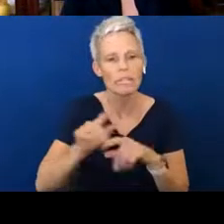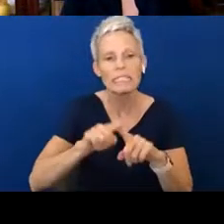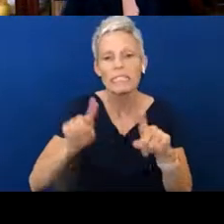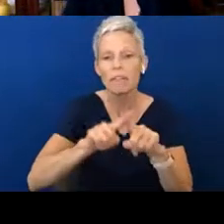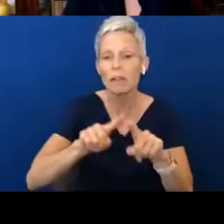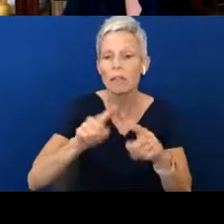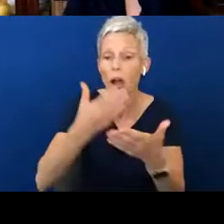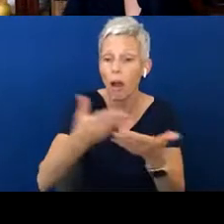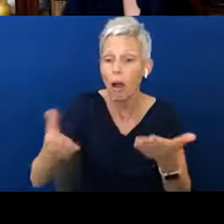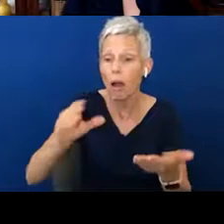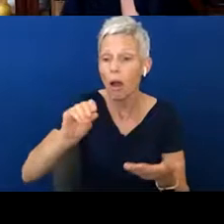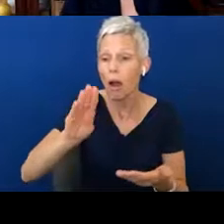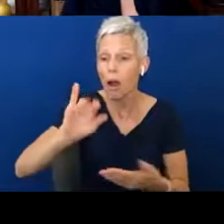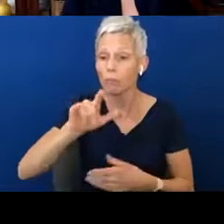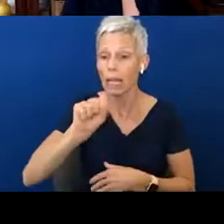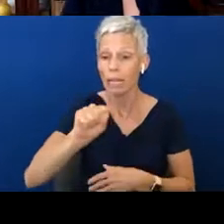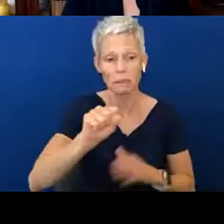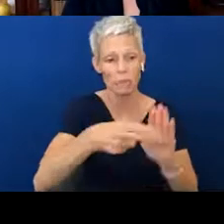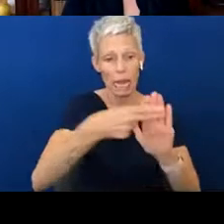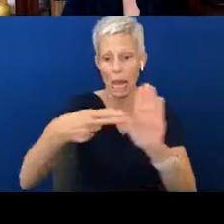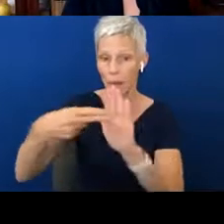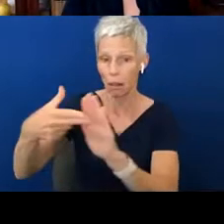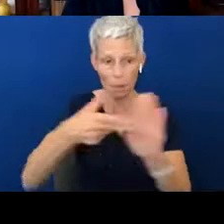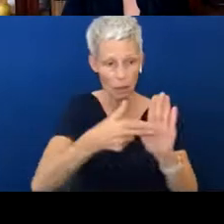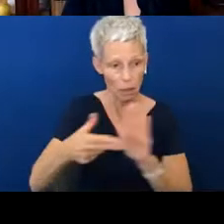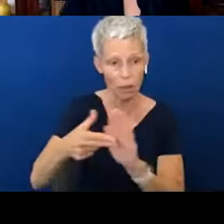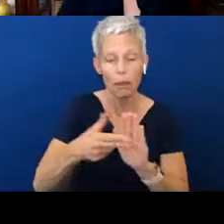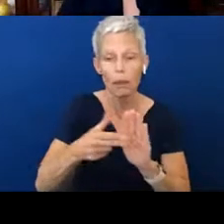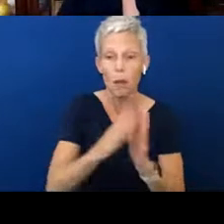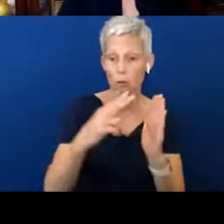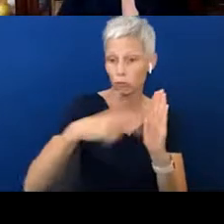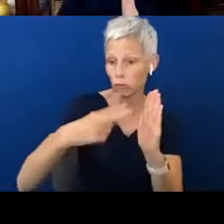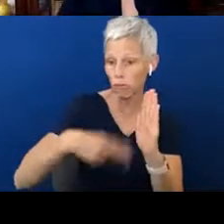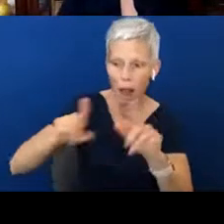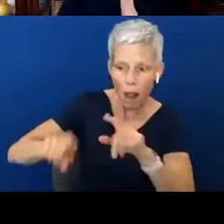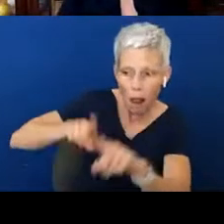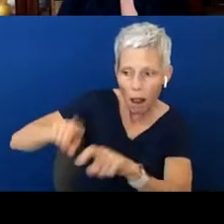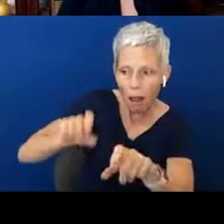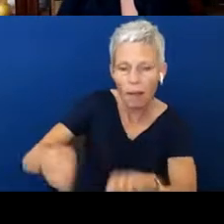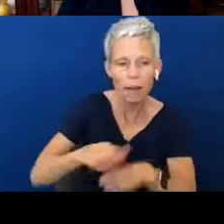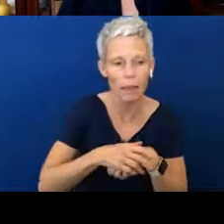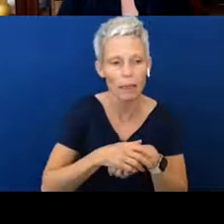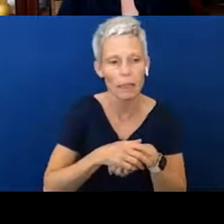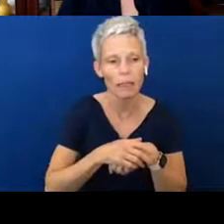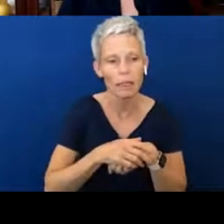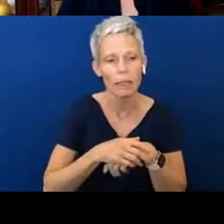Reading books. Ask a lot of questions. At the very bottom, we talked about it